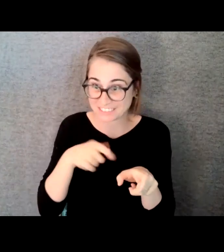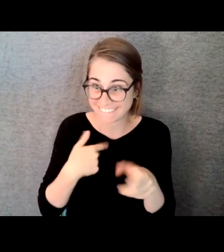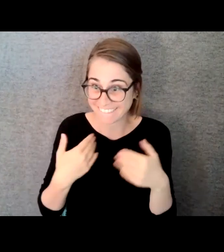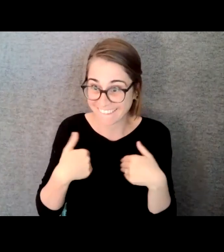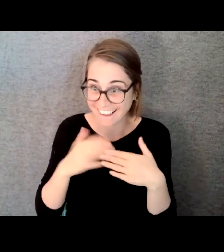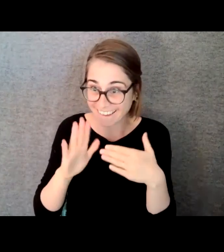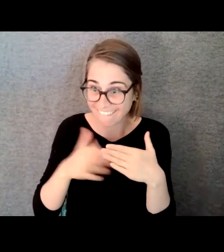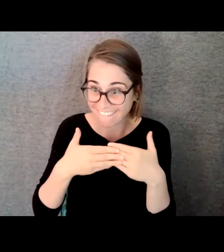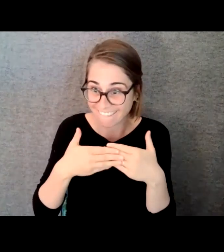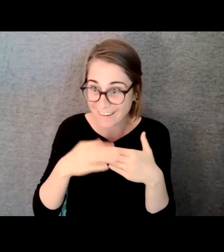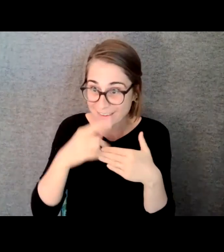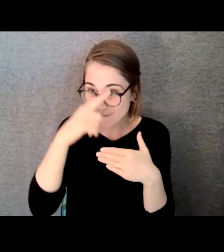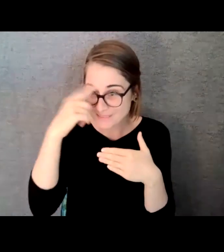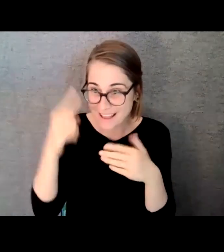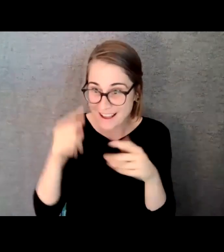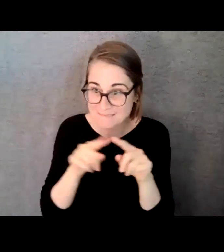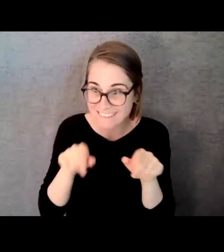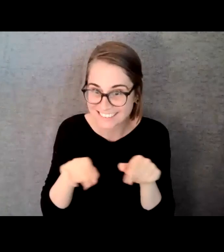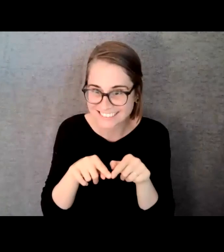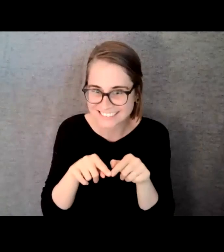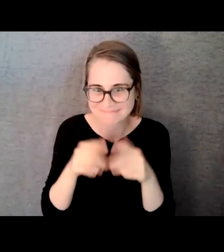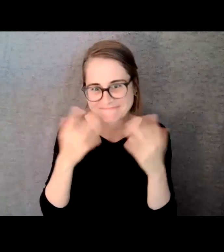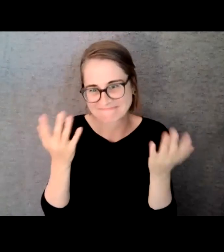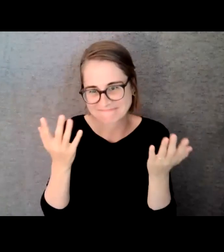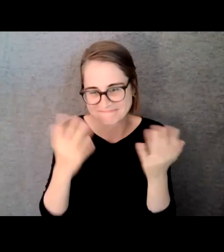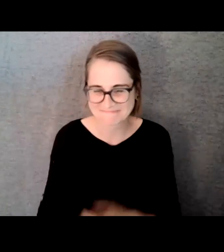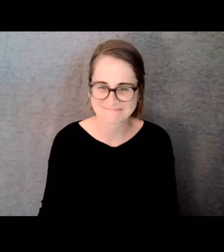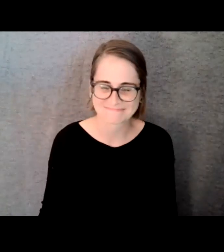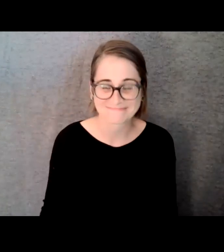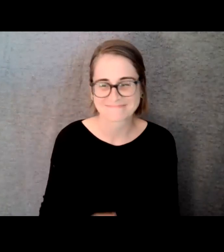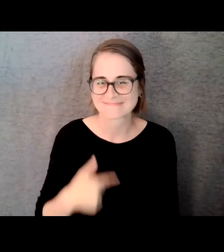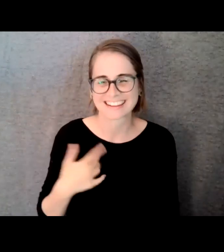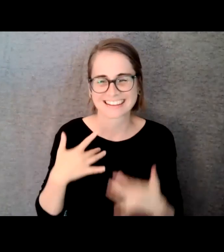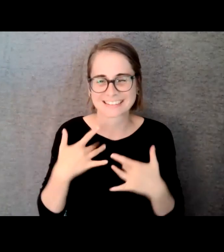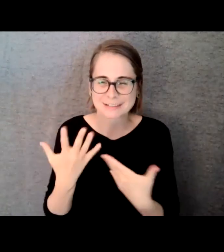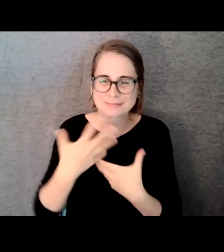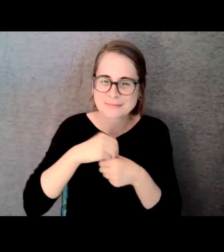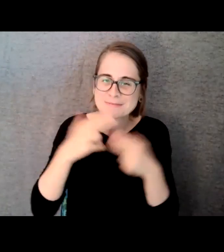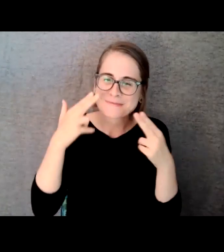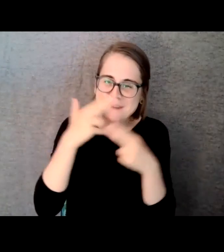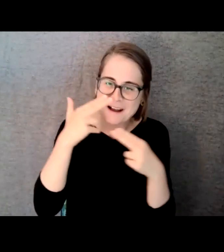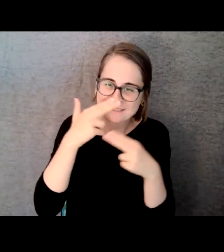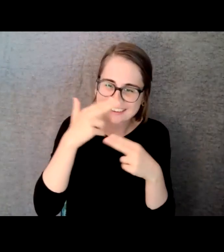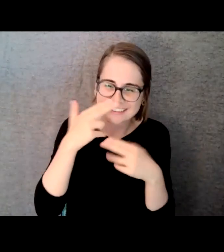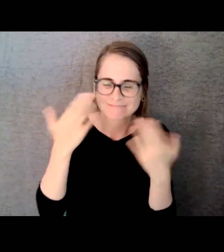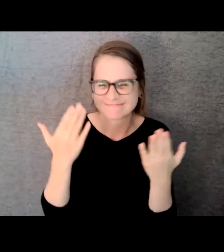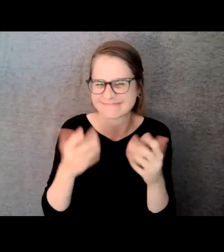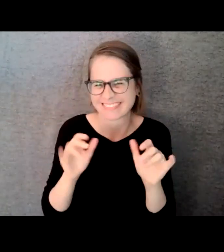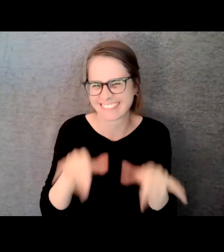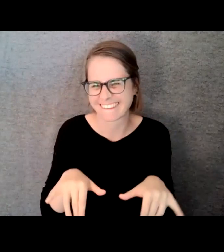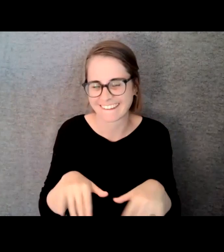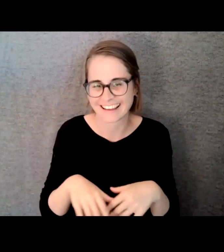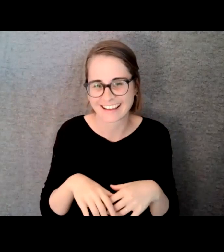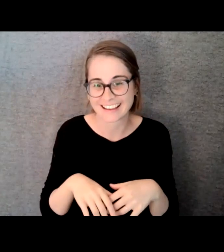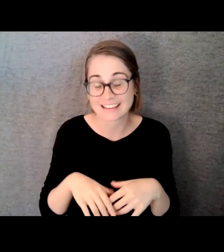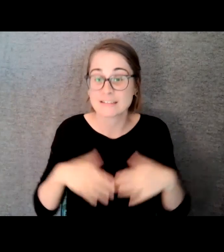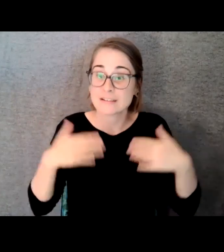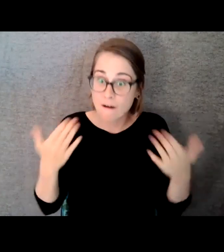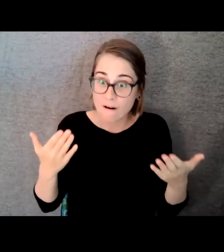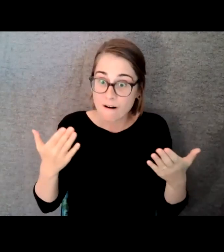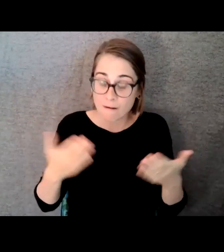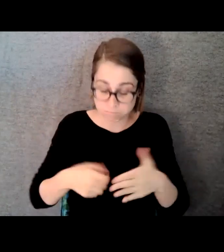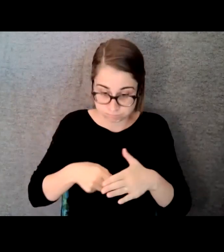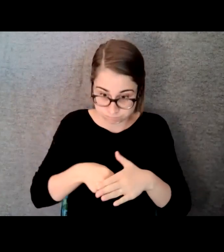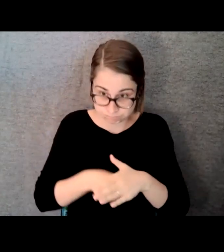built into my DNA a little bit. So that kind of reignited the spark to just keep on keeping